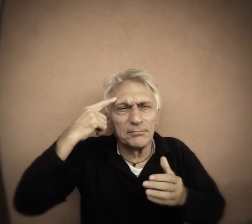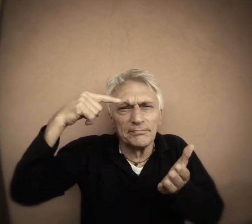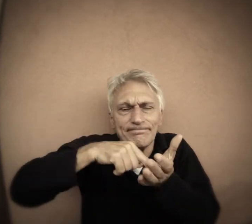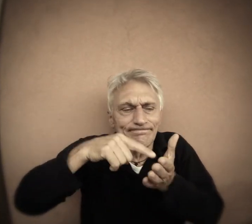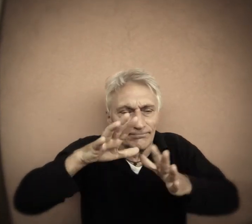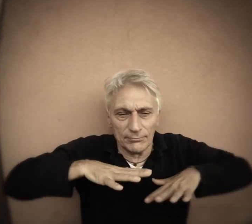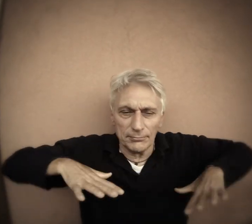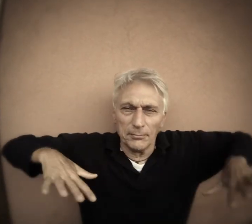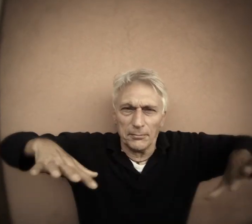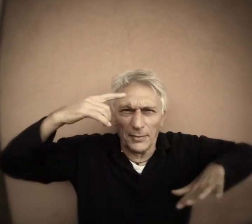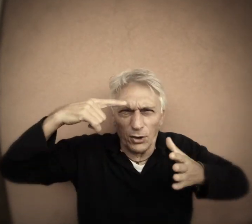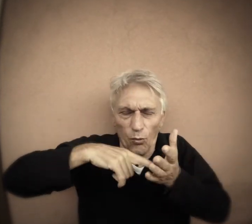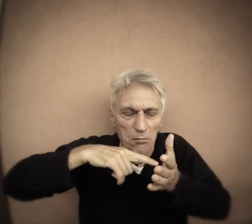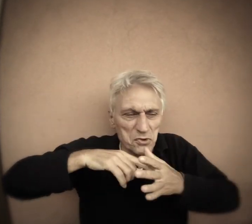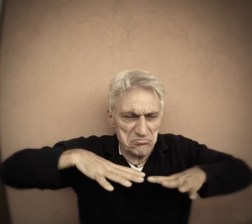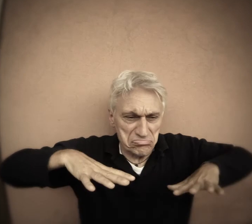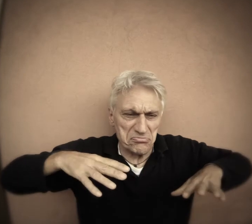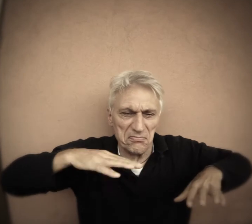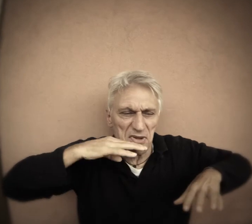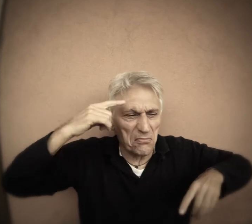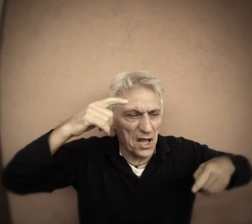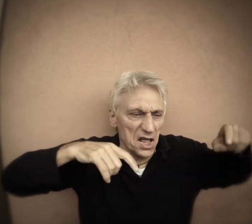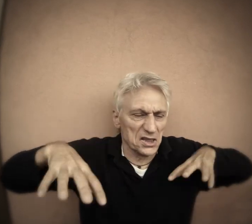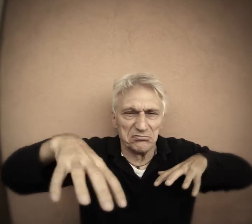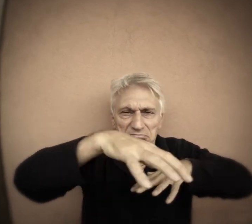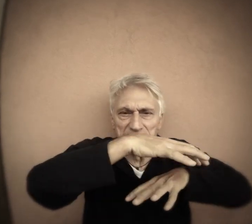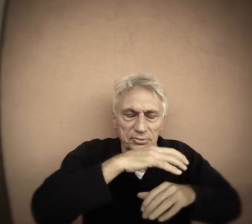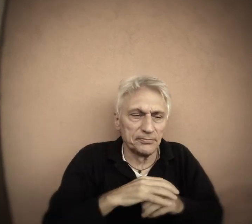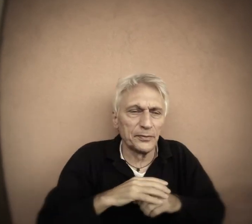we are in a mental hospital is full of crazy people